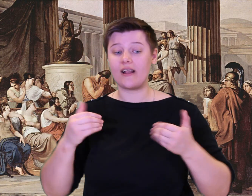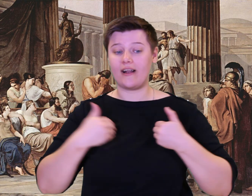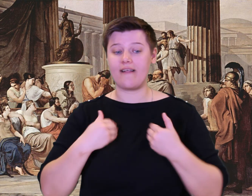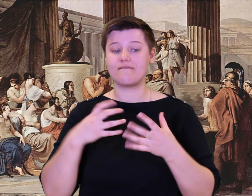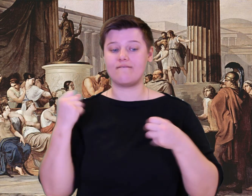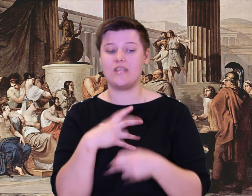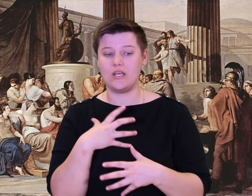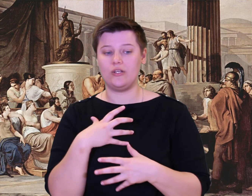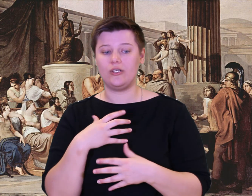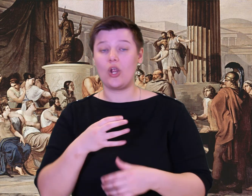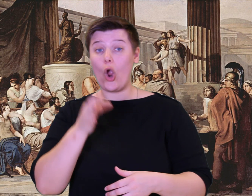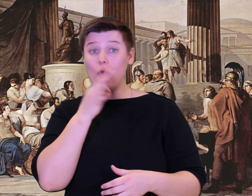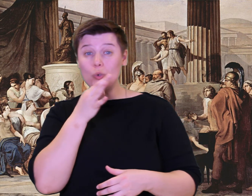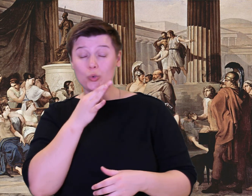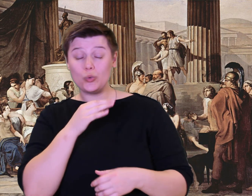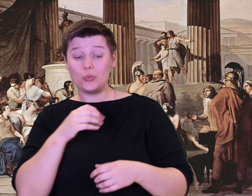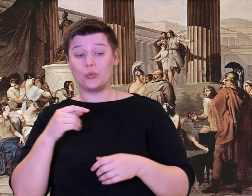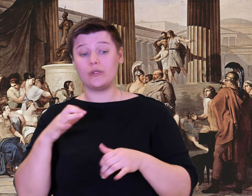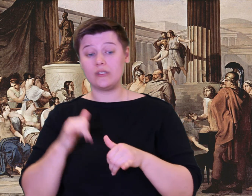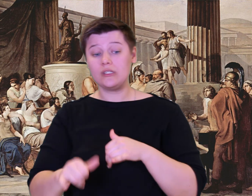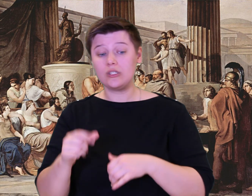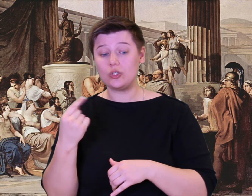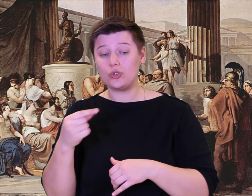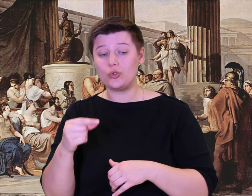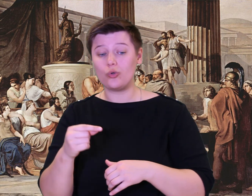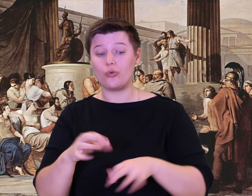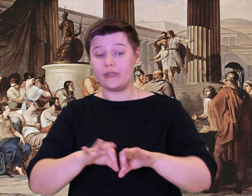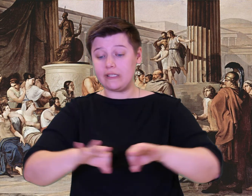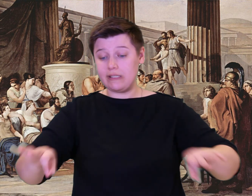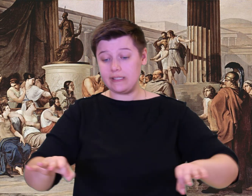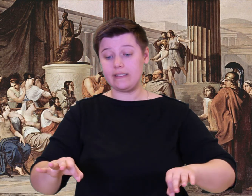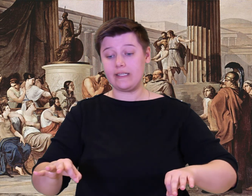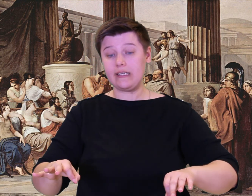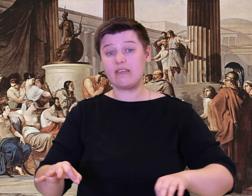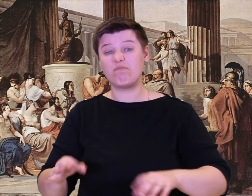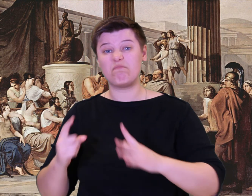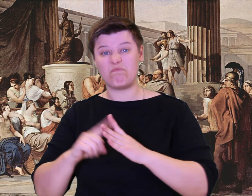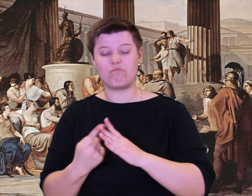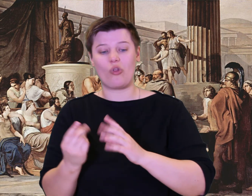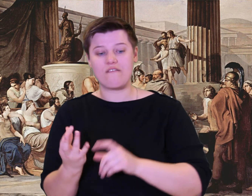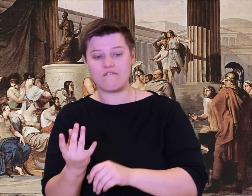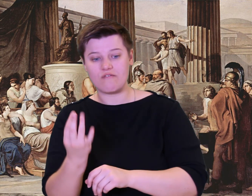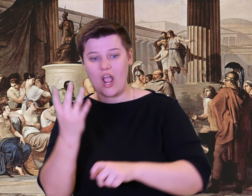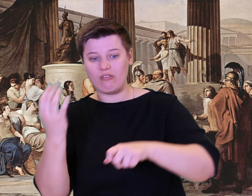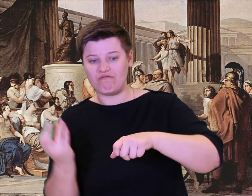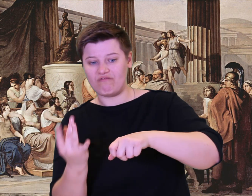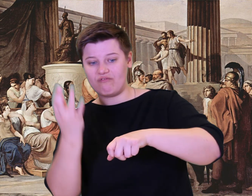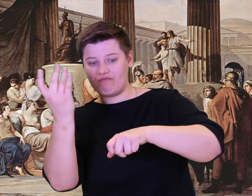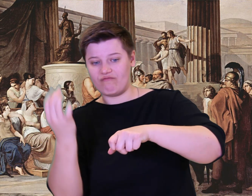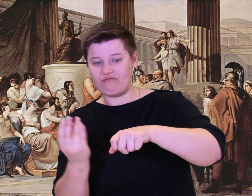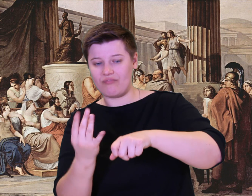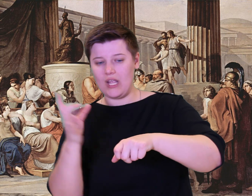In drunken heaviness he spewed wine from his throat and chunks of human flesh, and